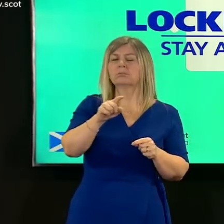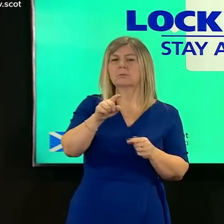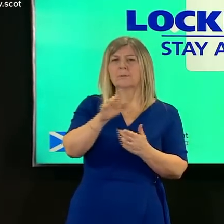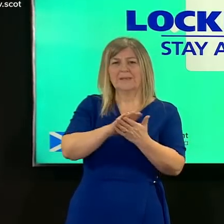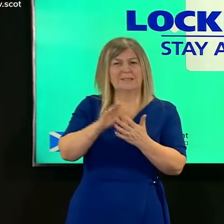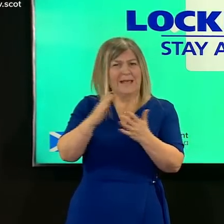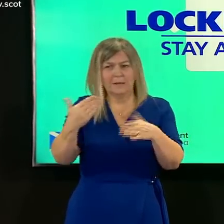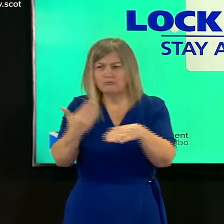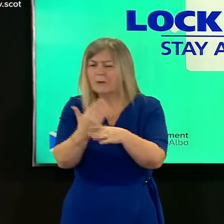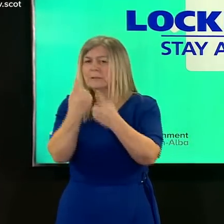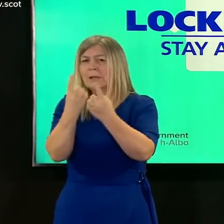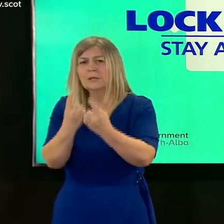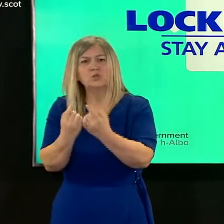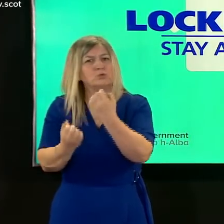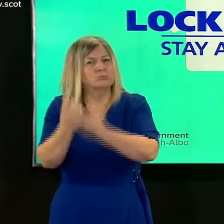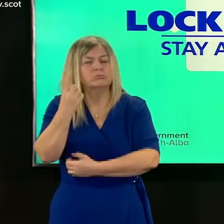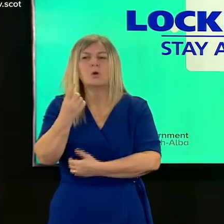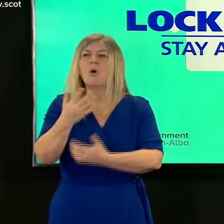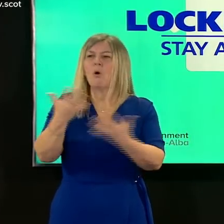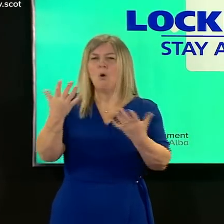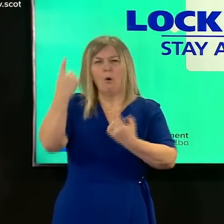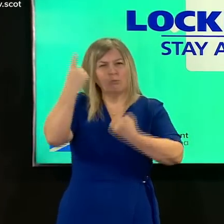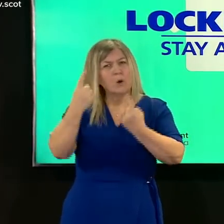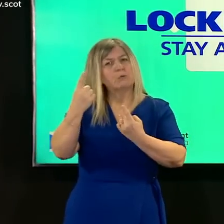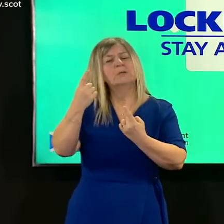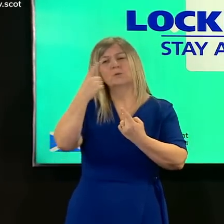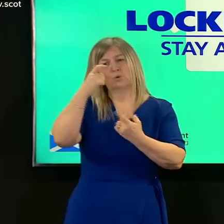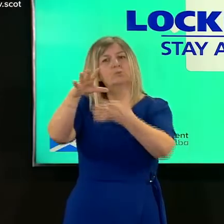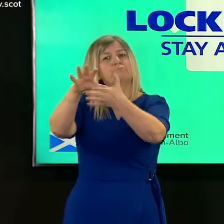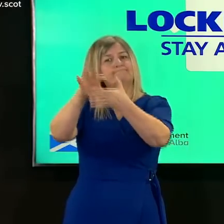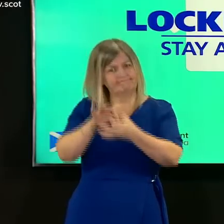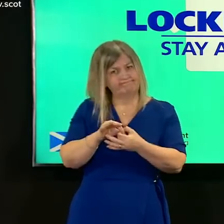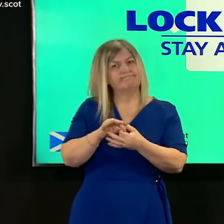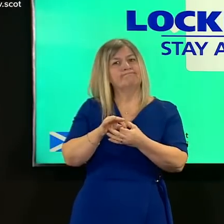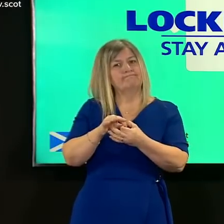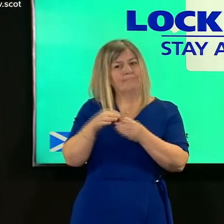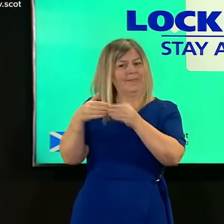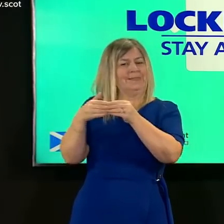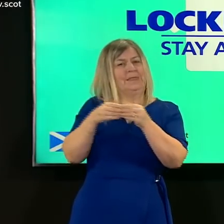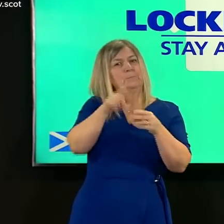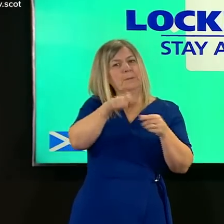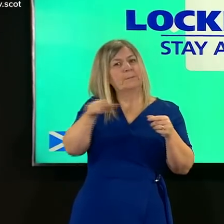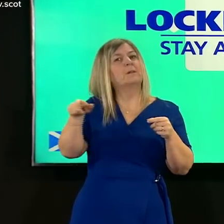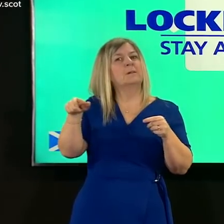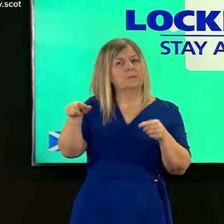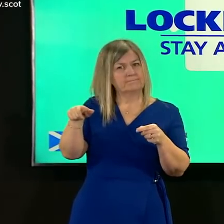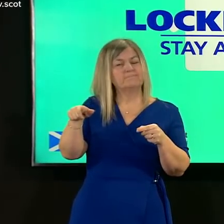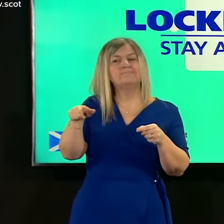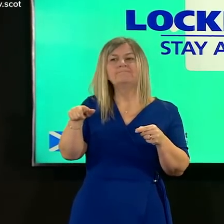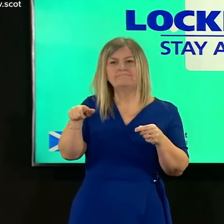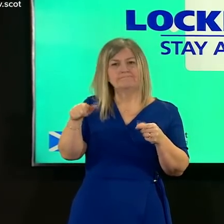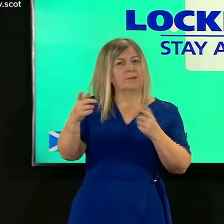as well of course as what we did some time ago by way of making sure that if their own ppe supply